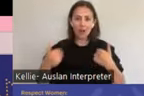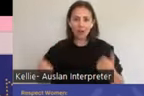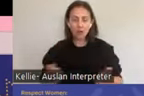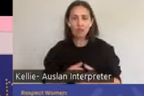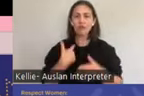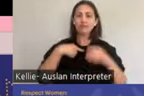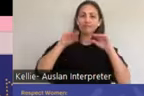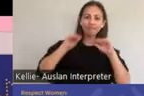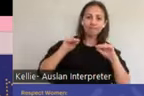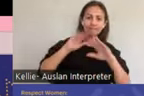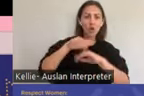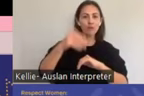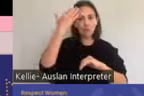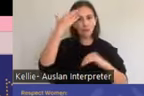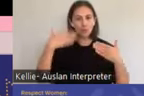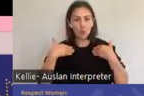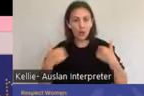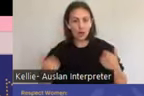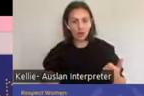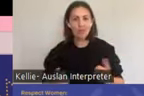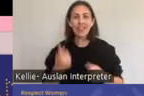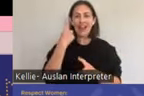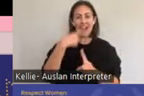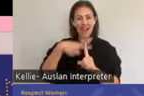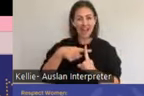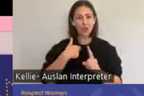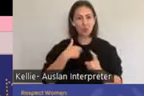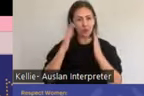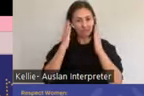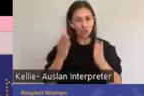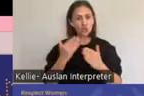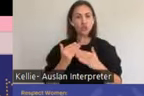in a changing society which acknowledges the gender impact of climate change on women.